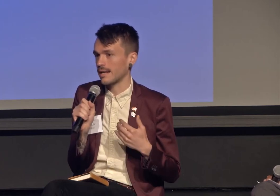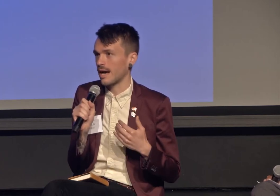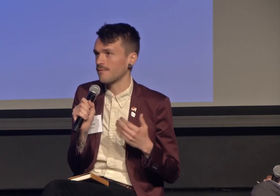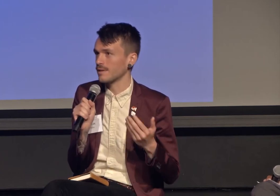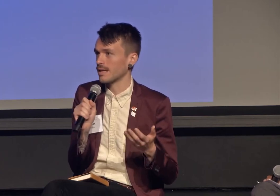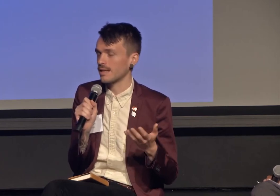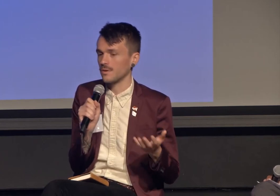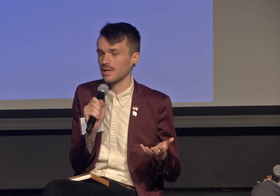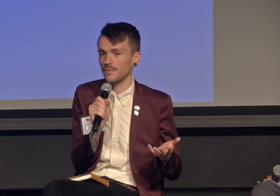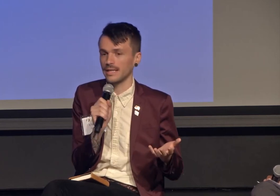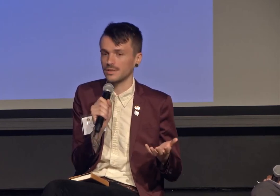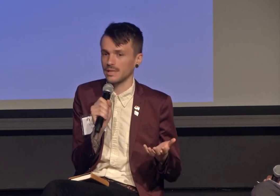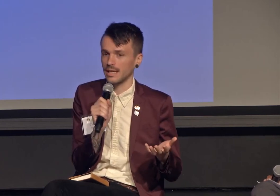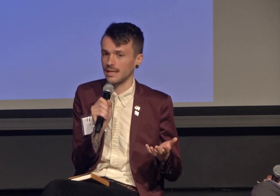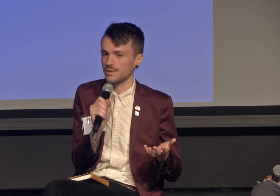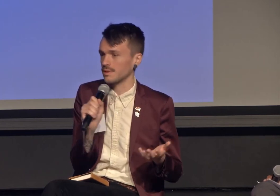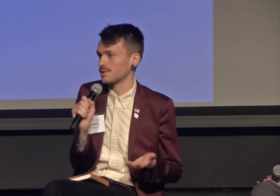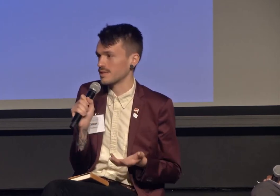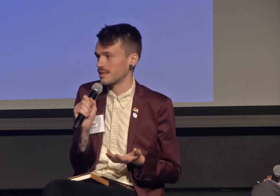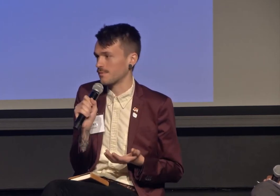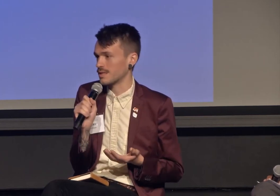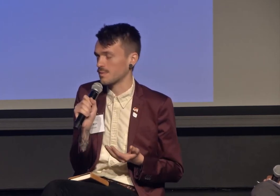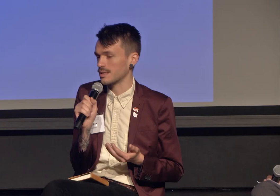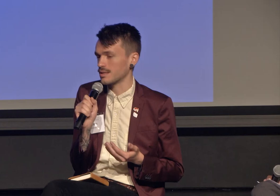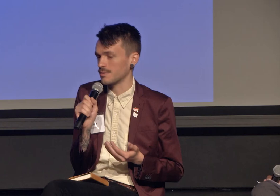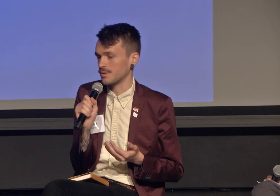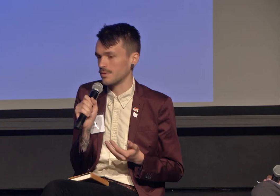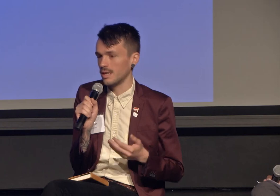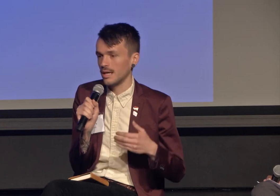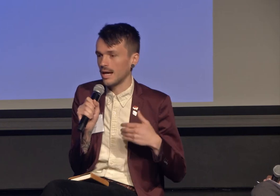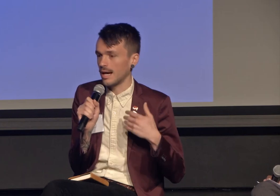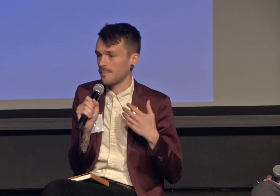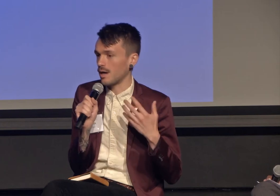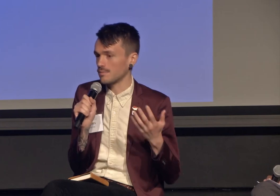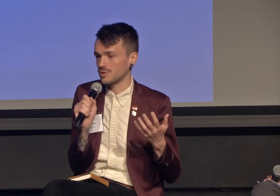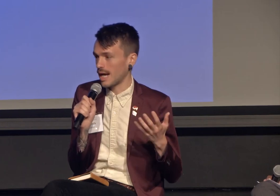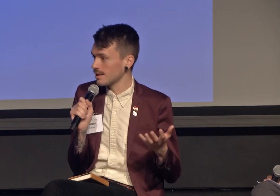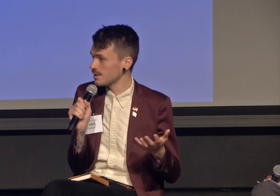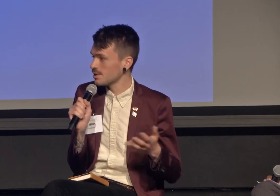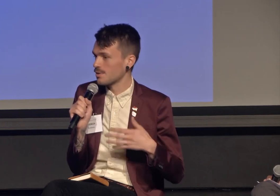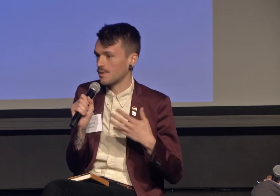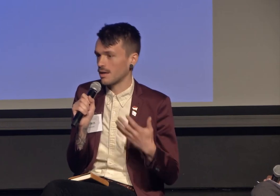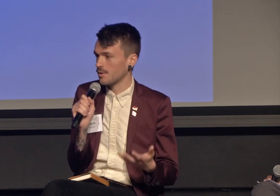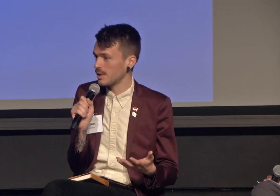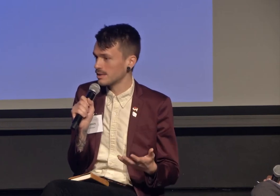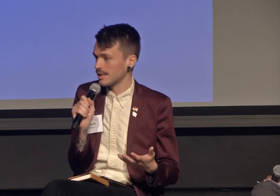I felt the only way to engage religious difference was through challenge, through argumentation,